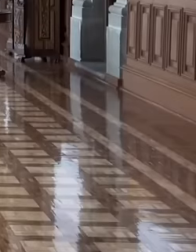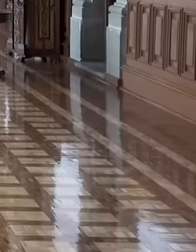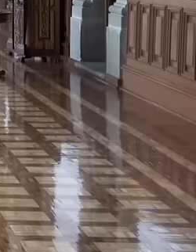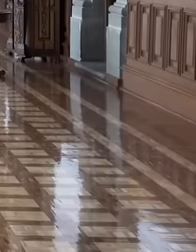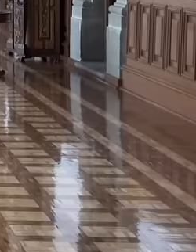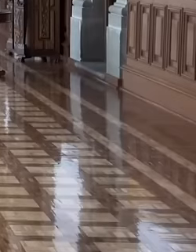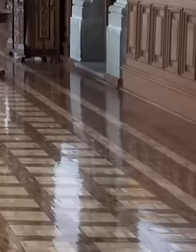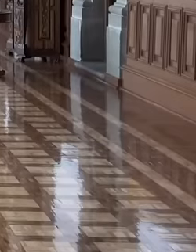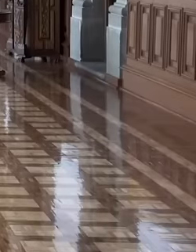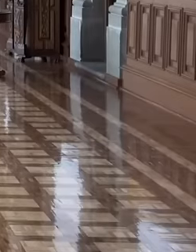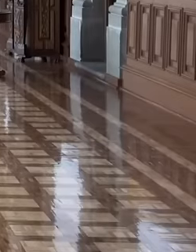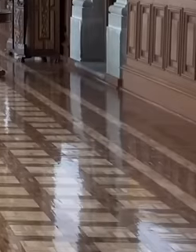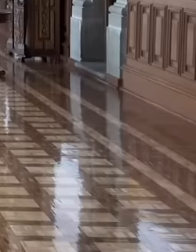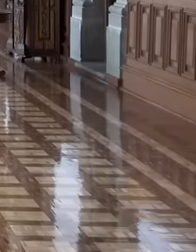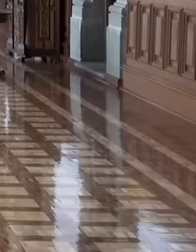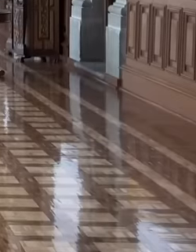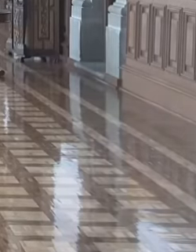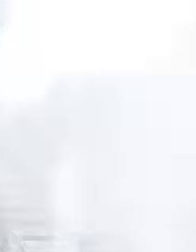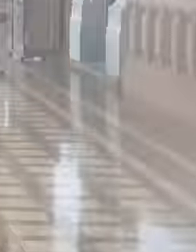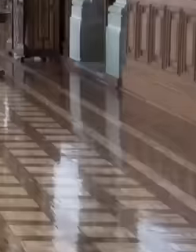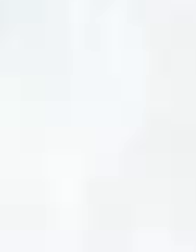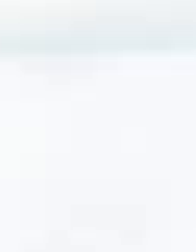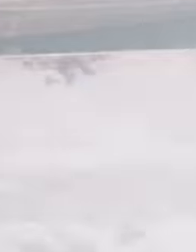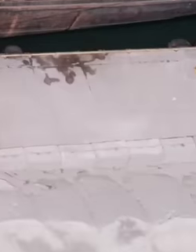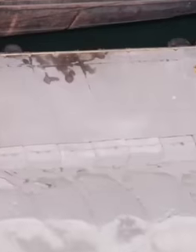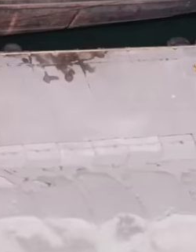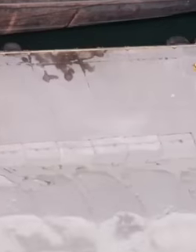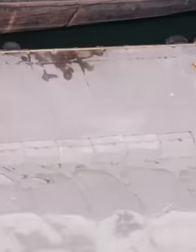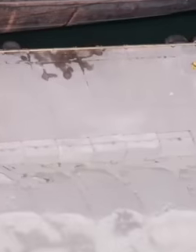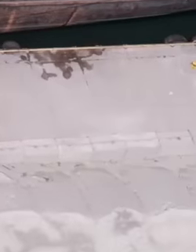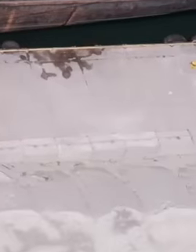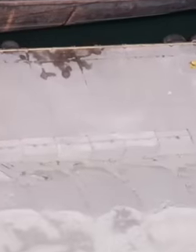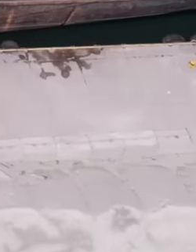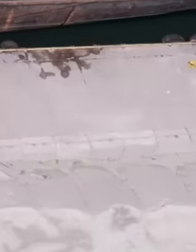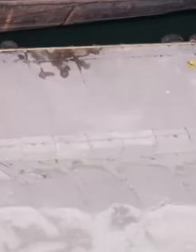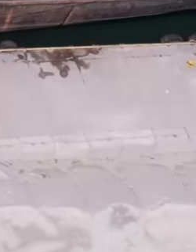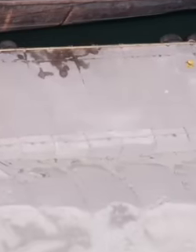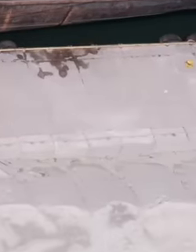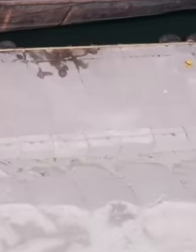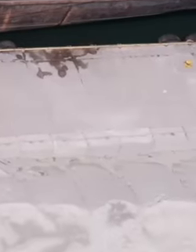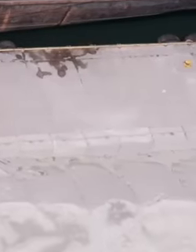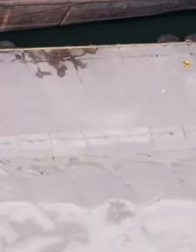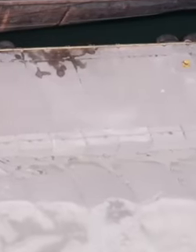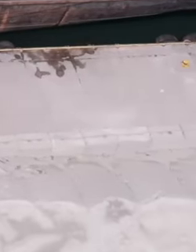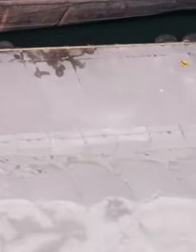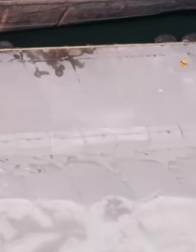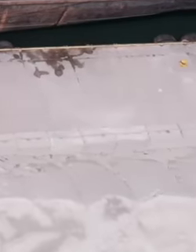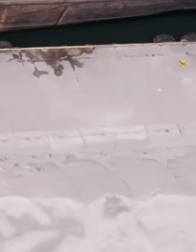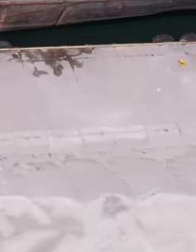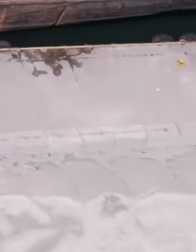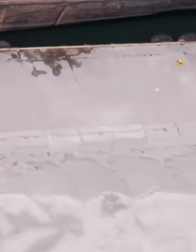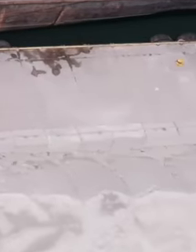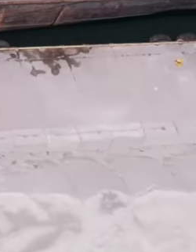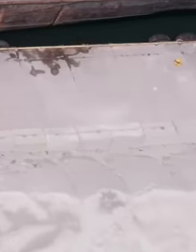ordered to stop all the ships that transported stone, sand and gravel. This action infuriated